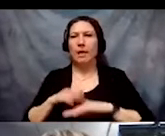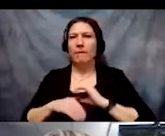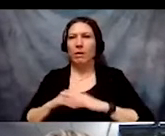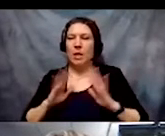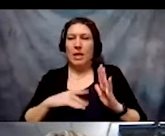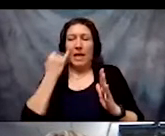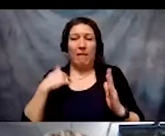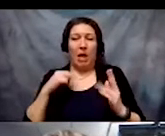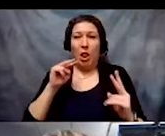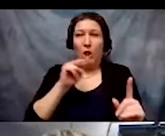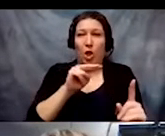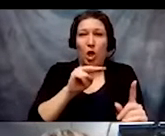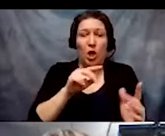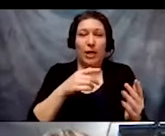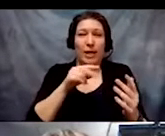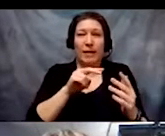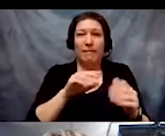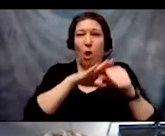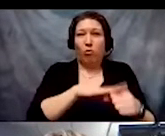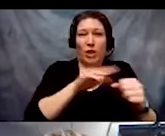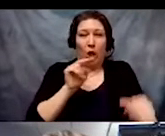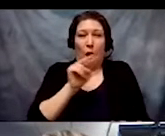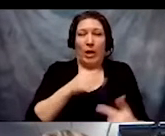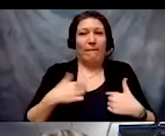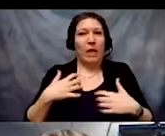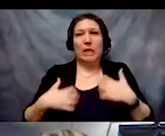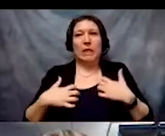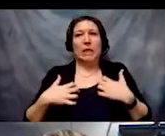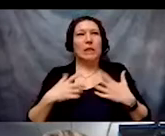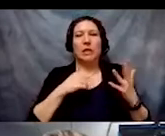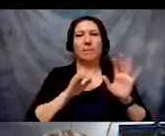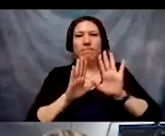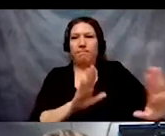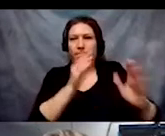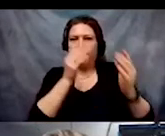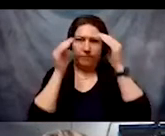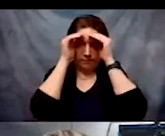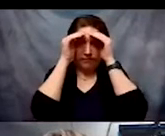They spend time only with people like themselves in terms of race and